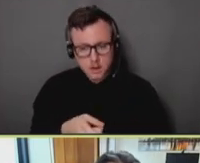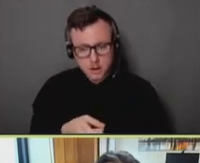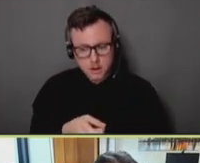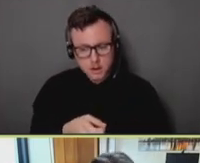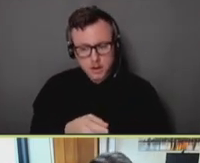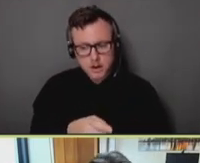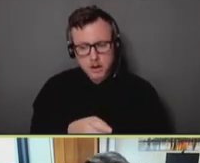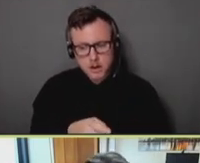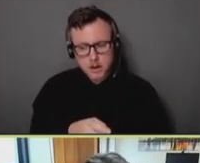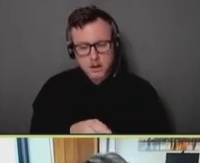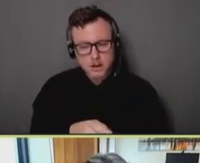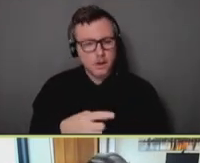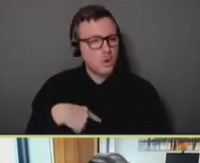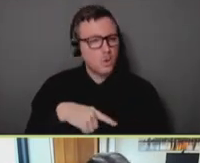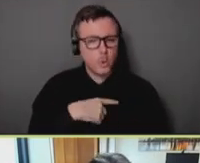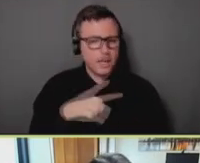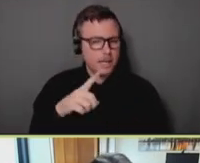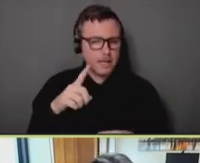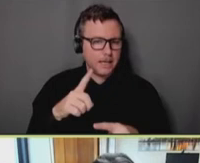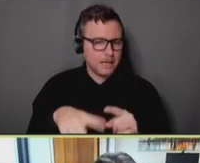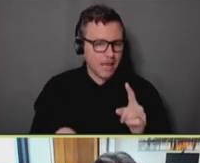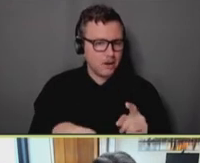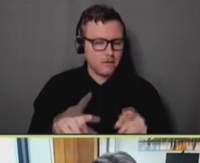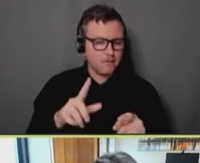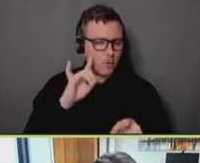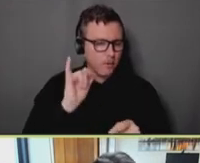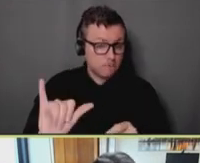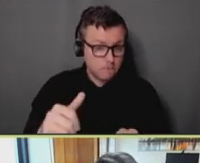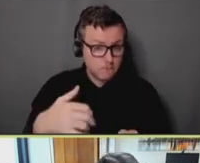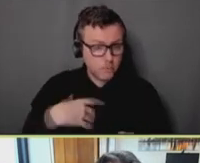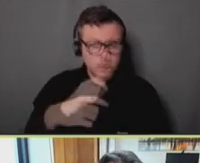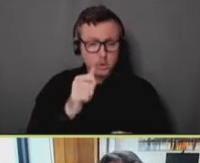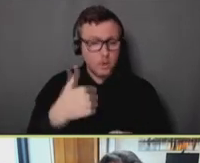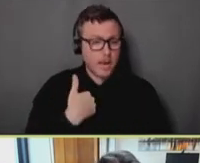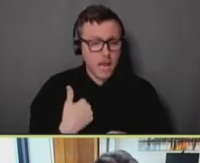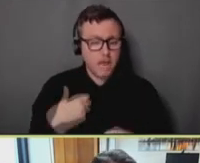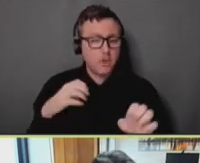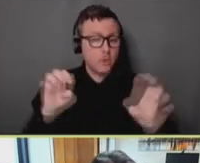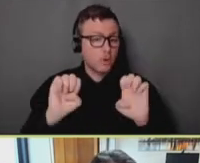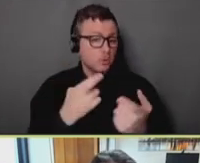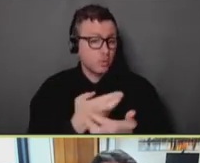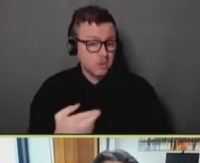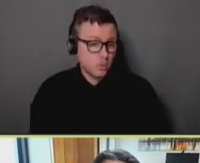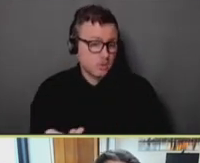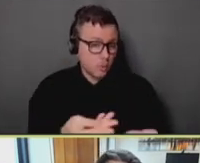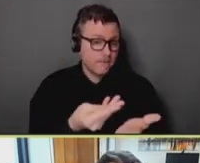We can't do that for long. We don't have emergency resources to fund it. And we